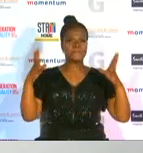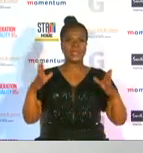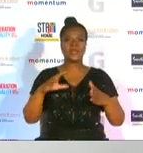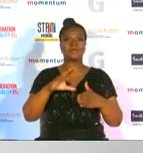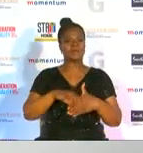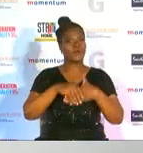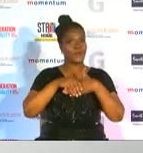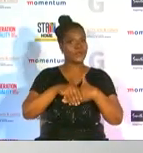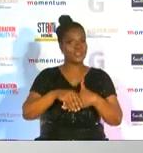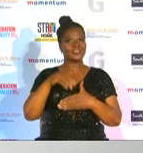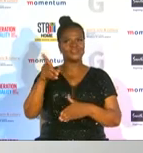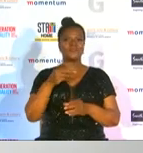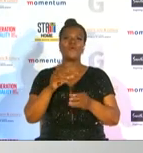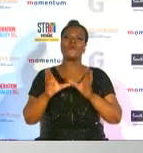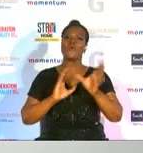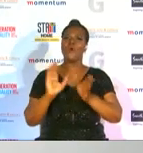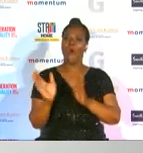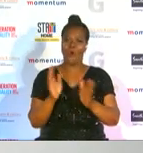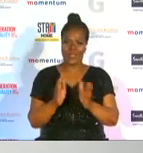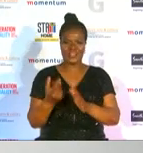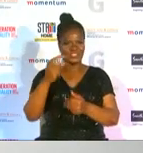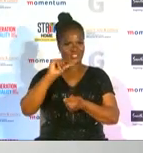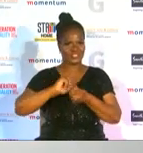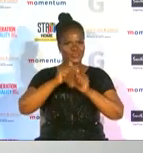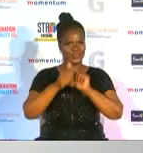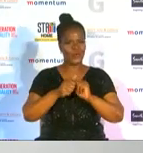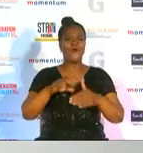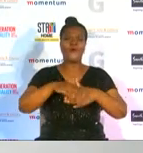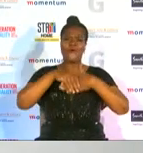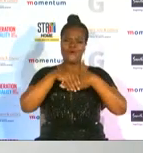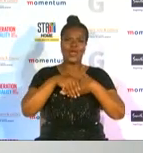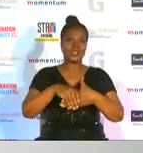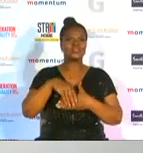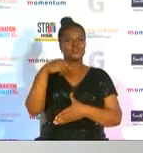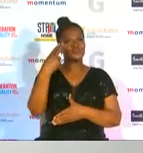to the organizers of the g sport awards congratulations on your 25th anniversary